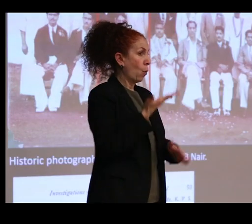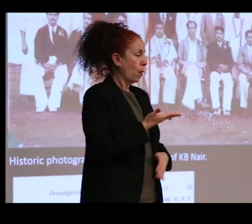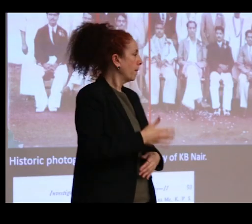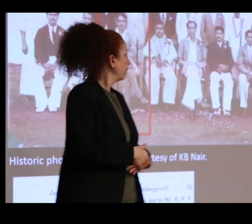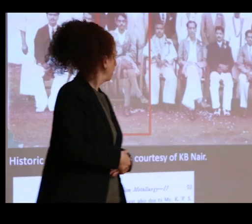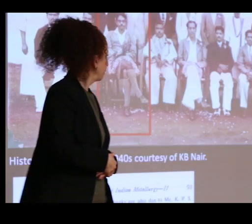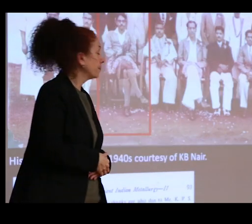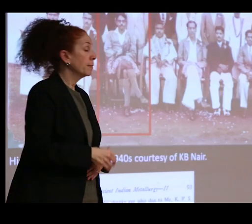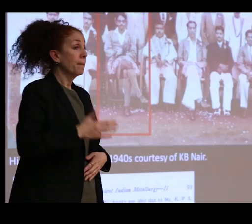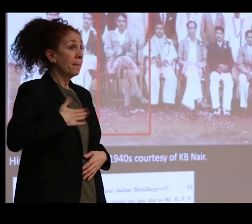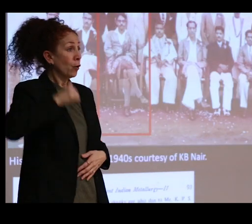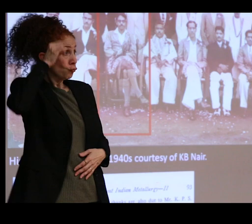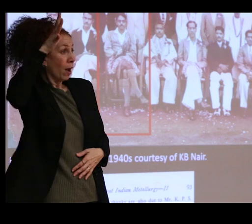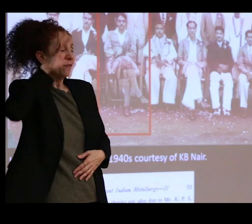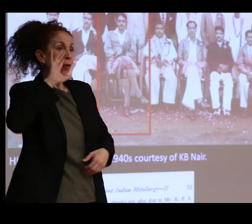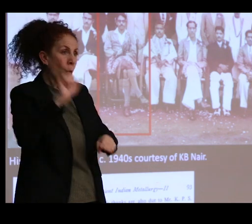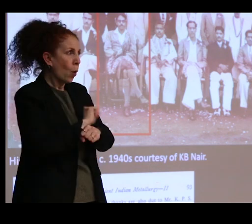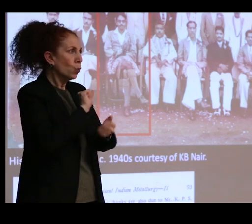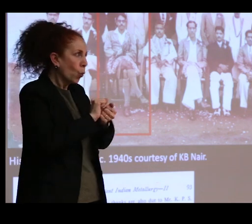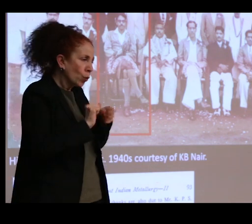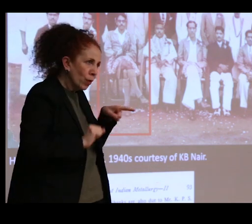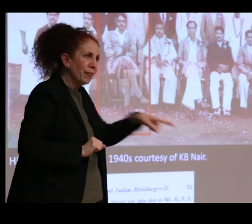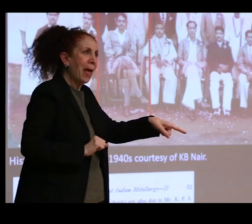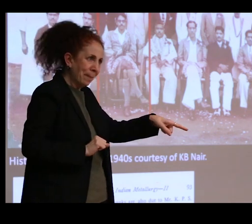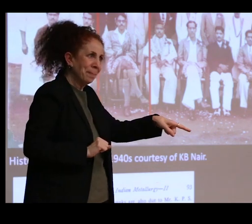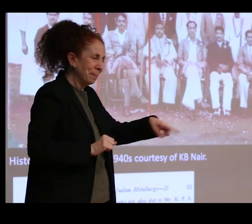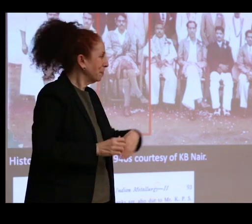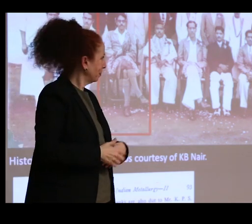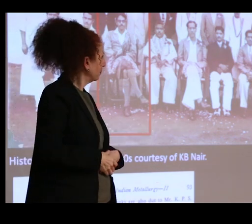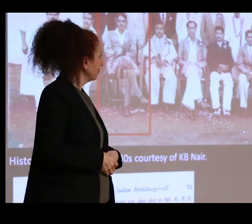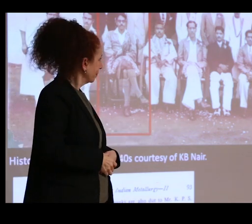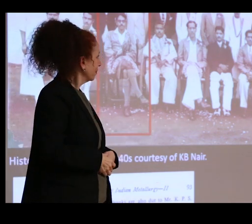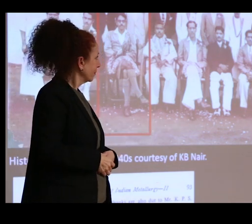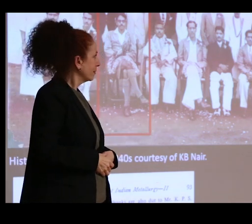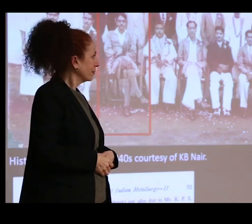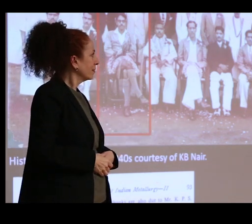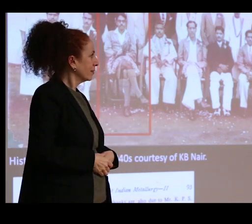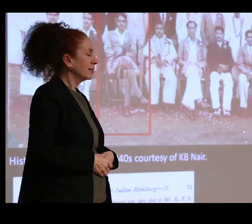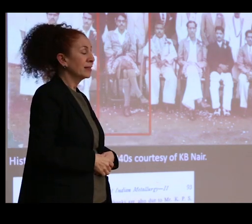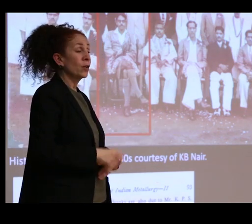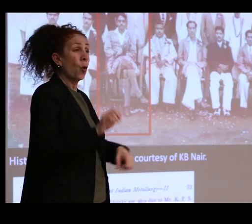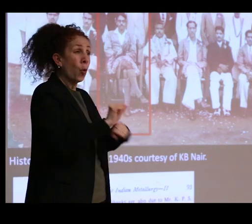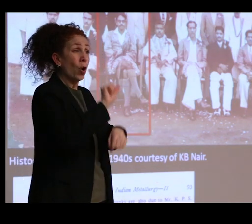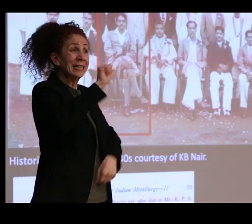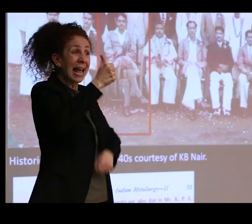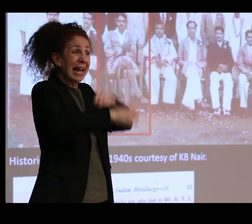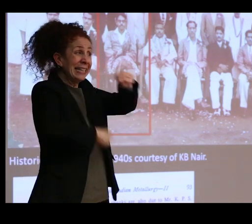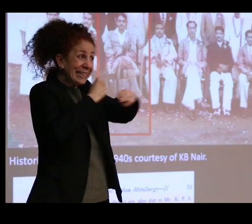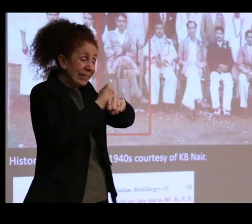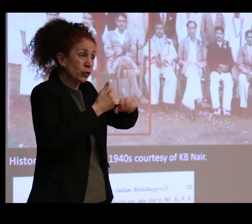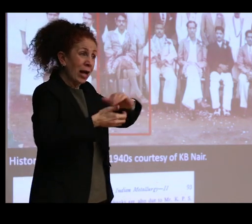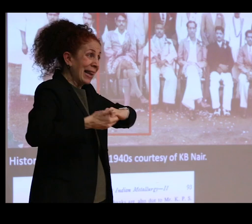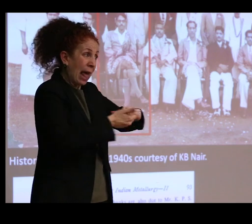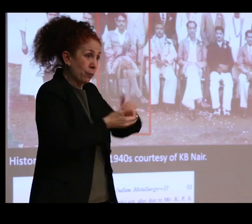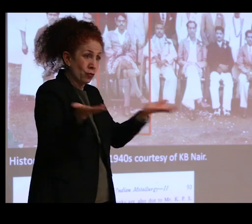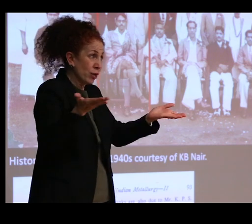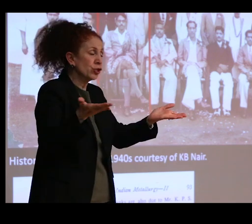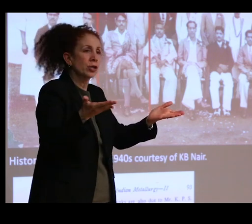been working with Paramasivan, whom you've seen quite a bit of, in a decade long collaboration, that they'd been visiting each other's laboratories,